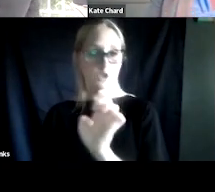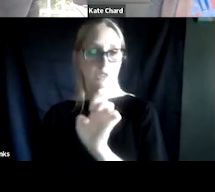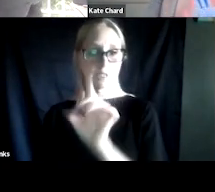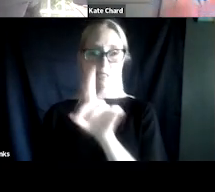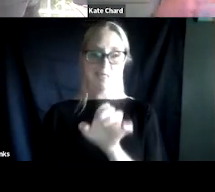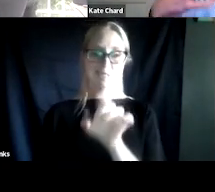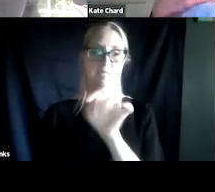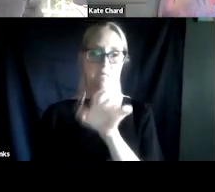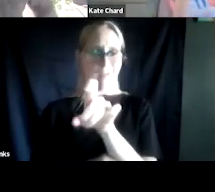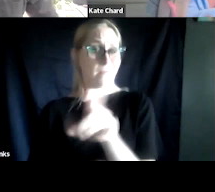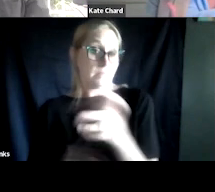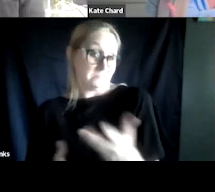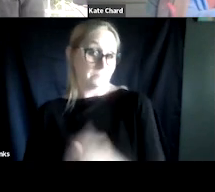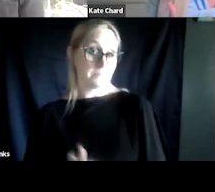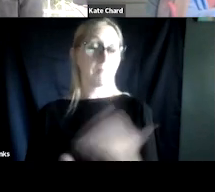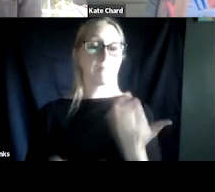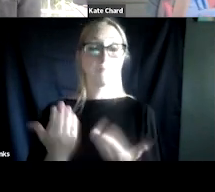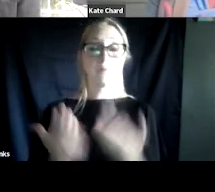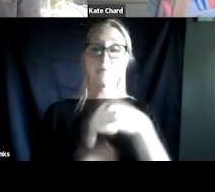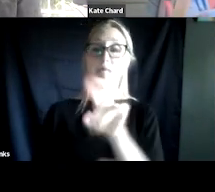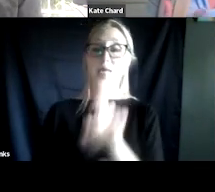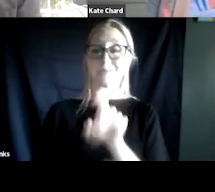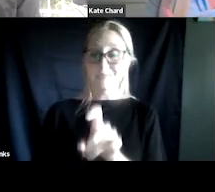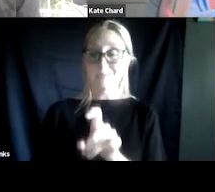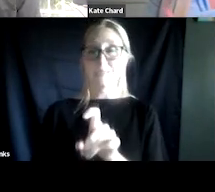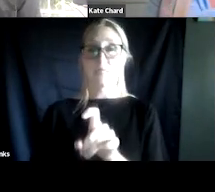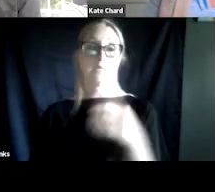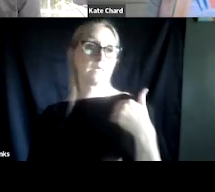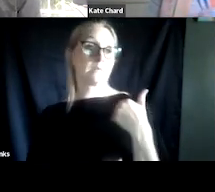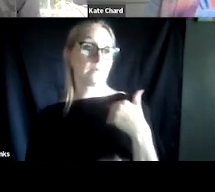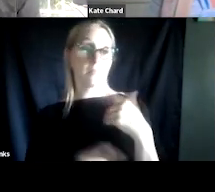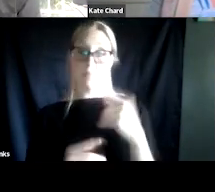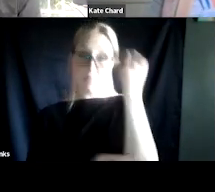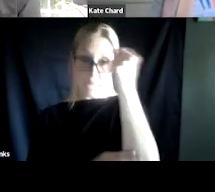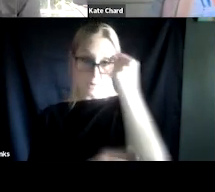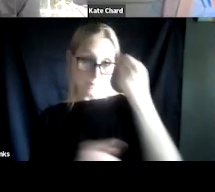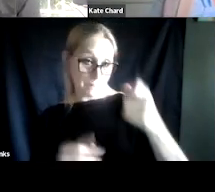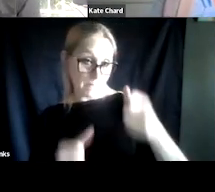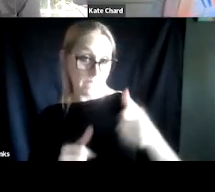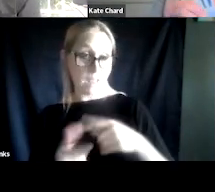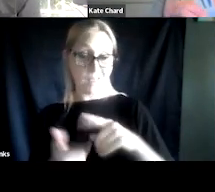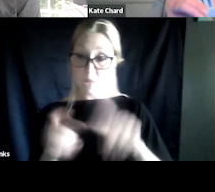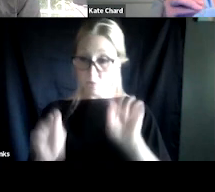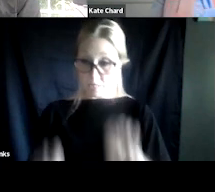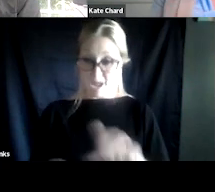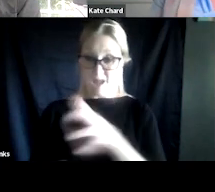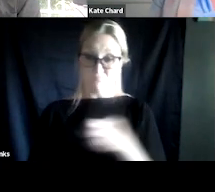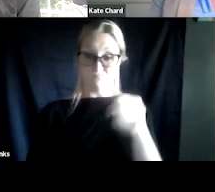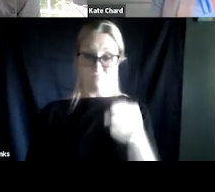That maybe does have the ability to start therapy, and dare I say it, that we could actually put them on outpatient detox